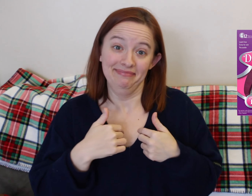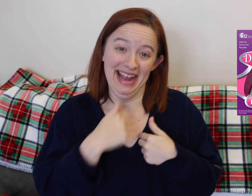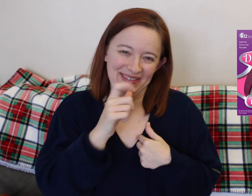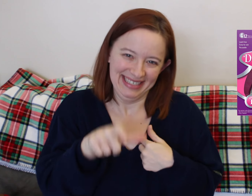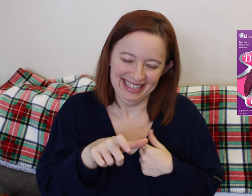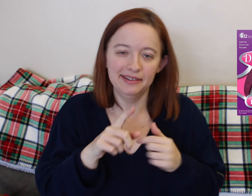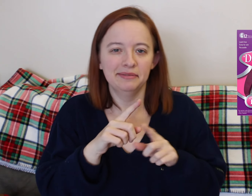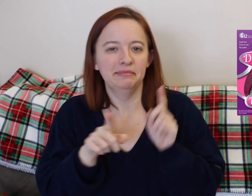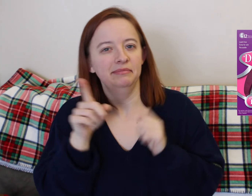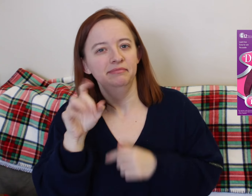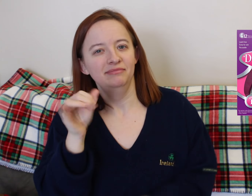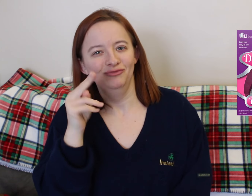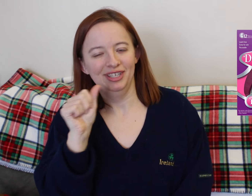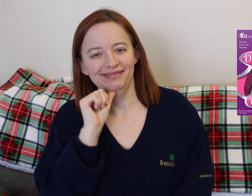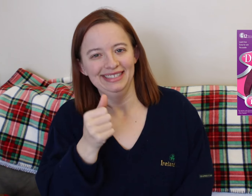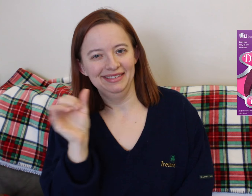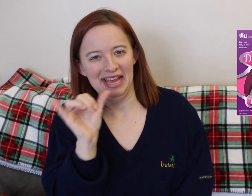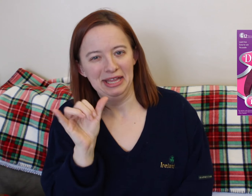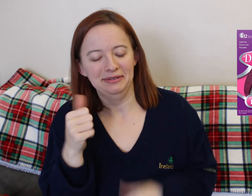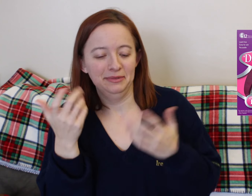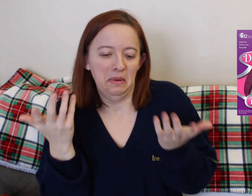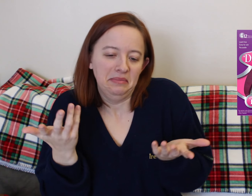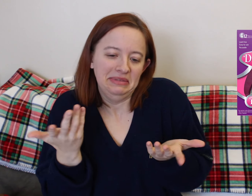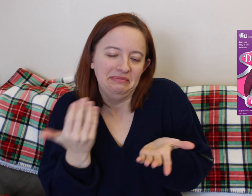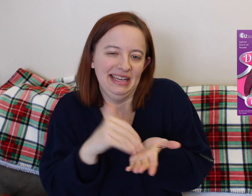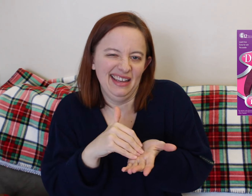Obviously it's good if you have hearing aids while you are there.... it's always good to have a back up battery.